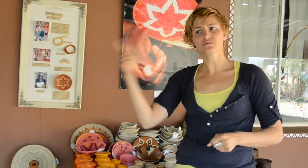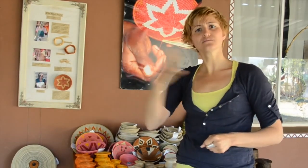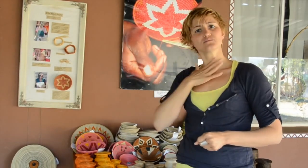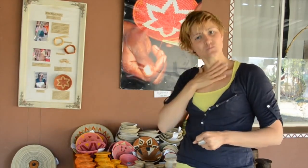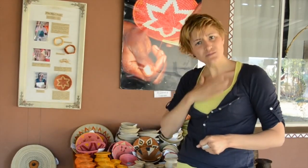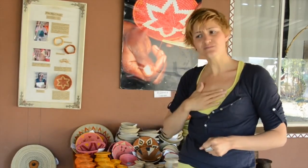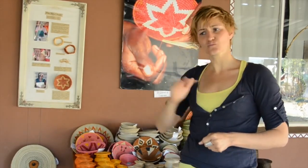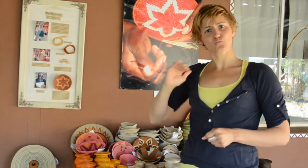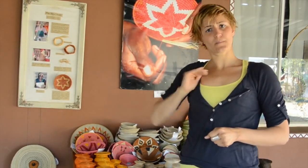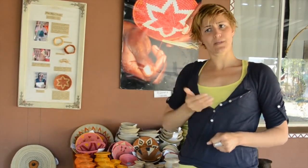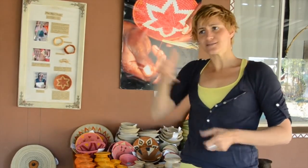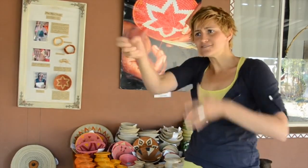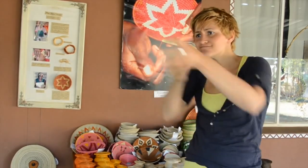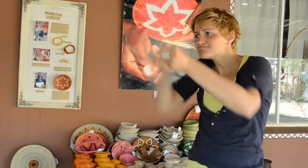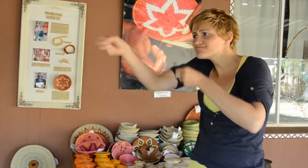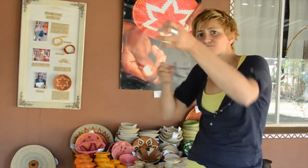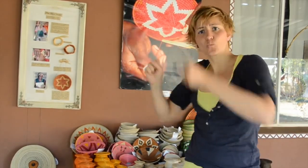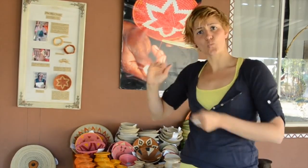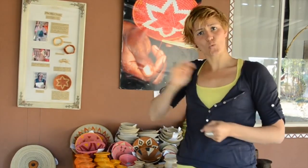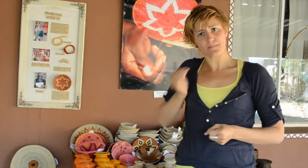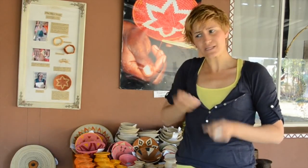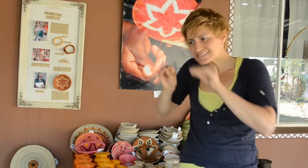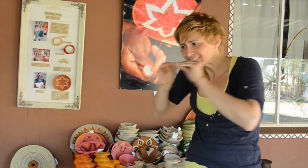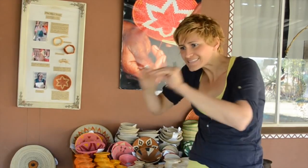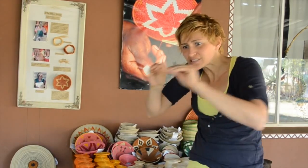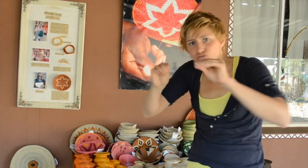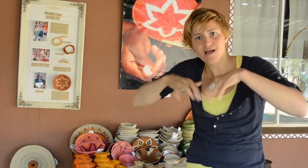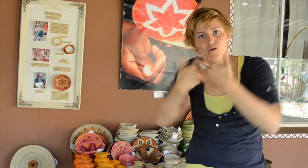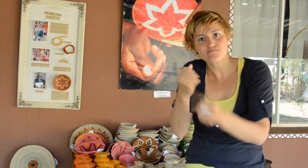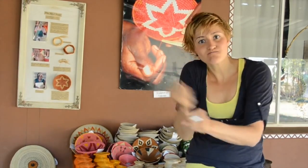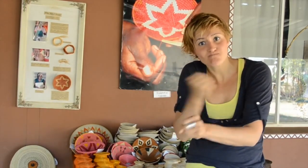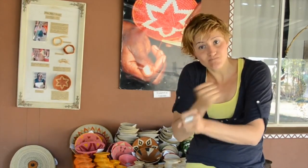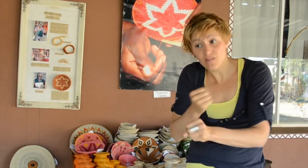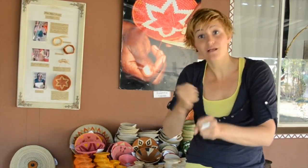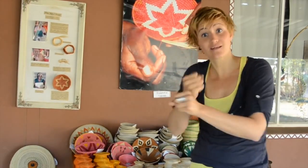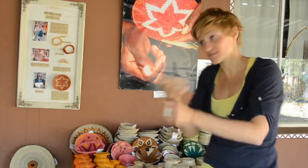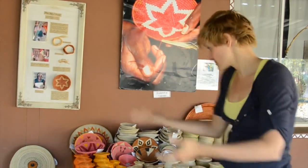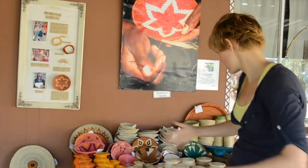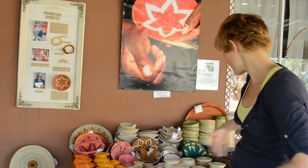craft all these beautiful products. After they are taught how to make the